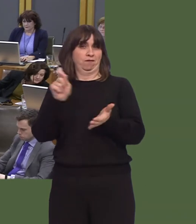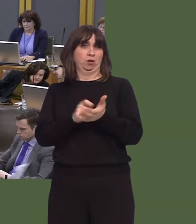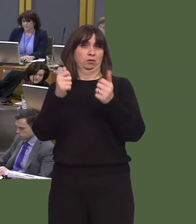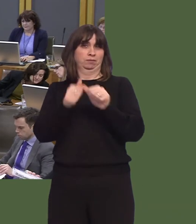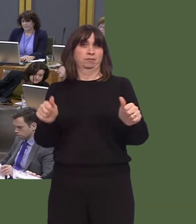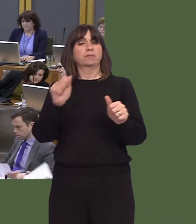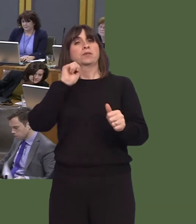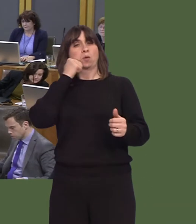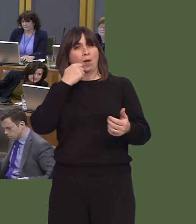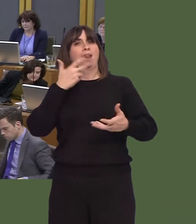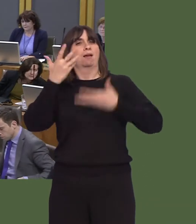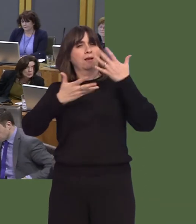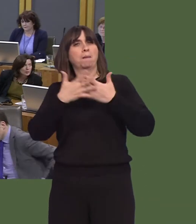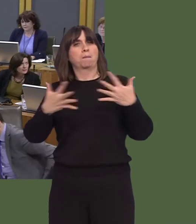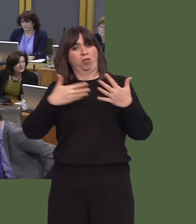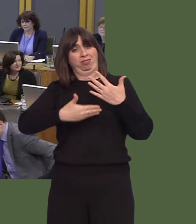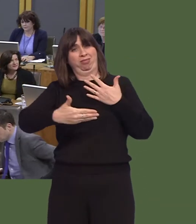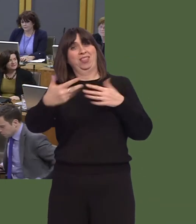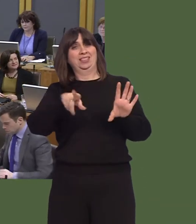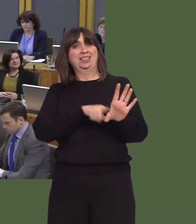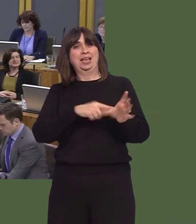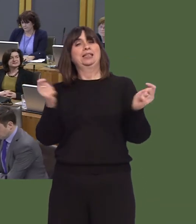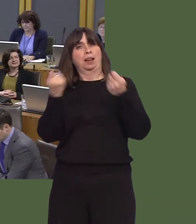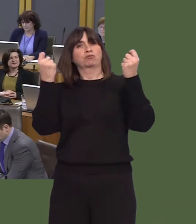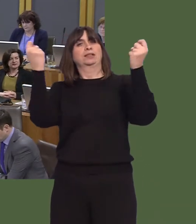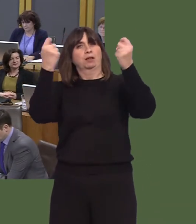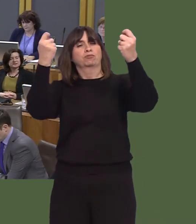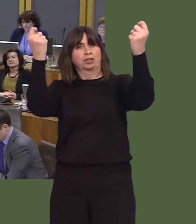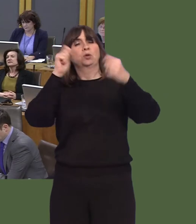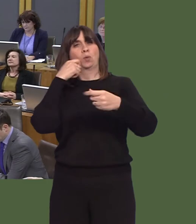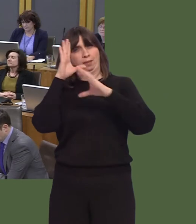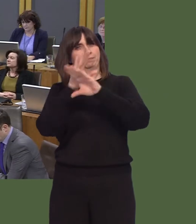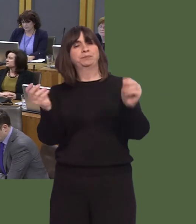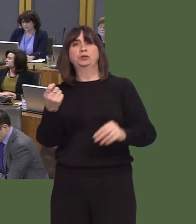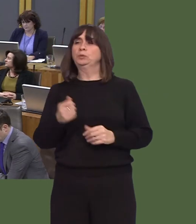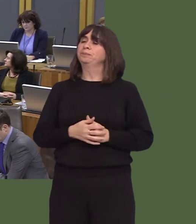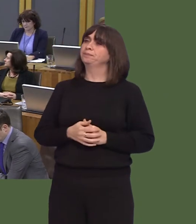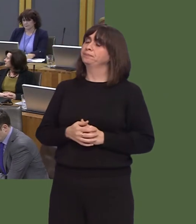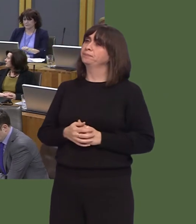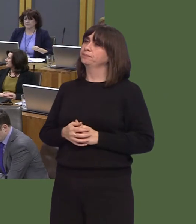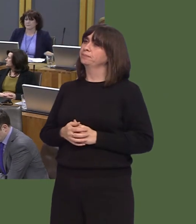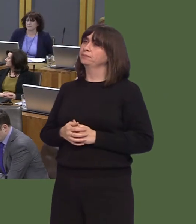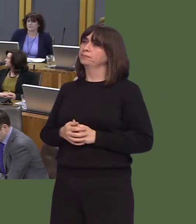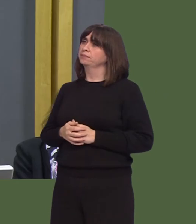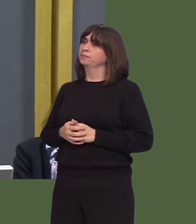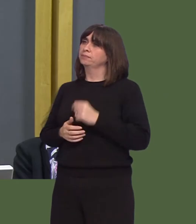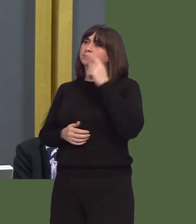More details about how we will mark that centenary throughout the course of this year will be made available this month. Jane Hutt AM: I thank the First Minister for that answer.